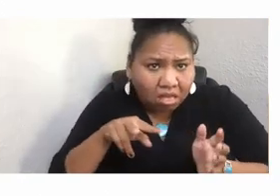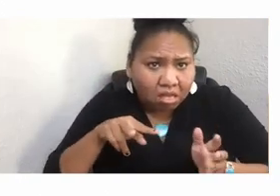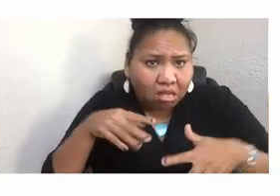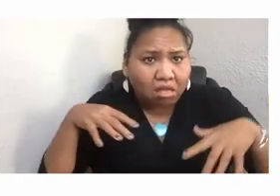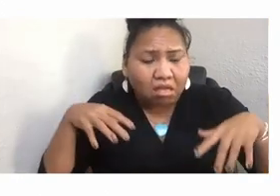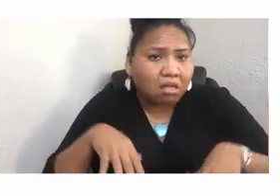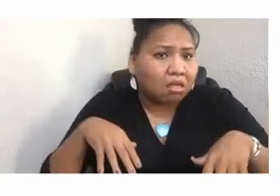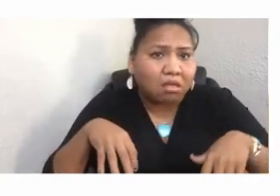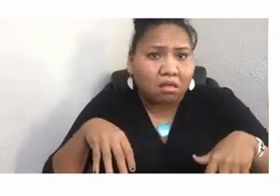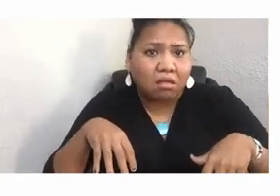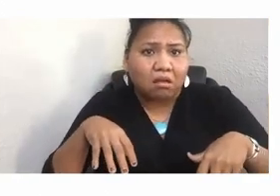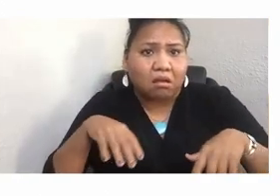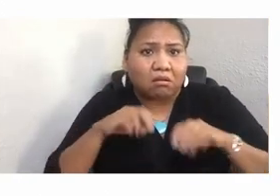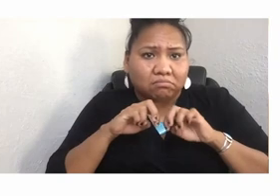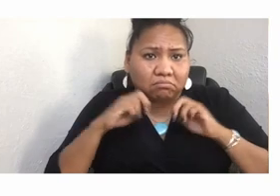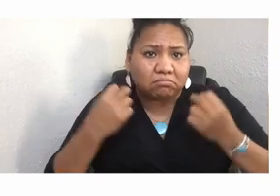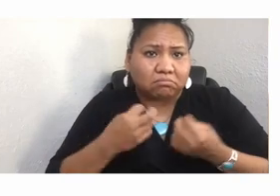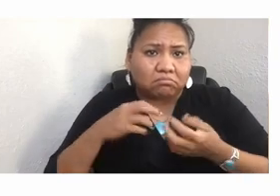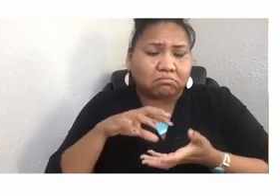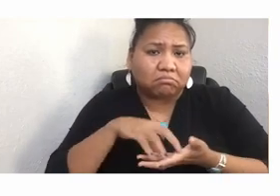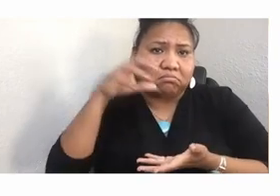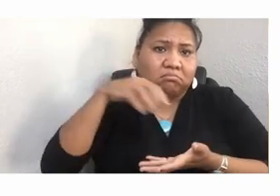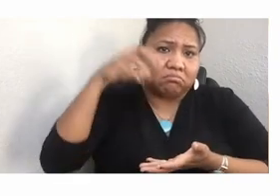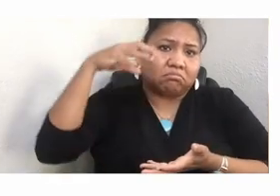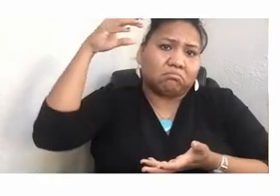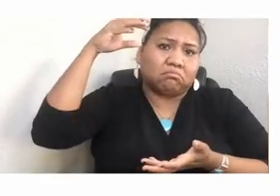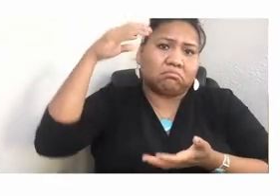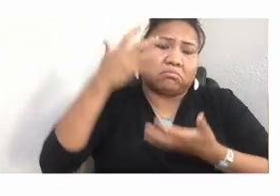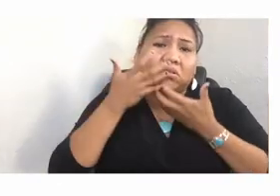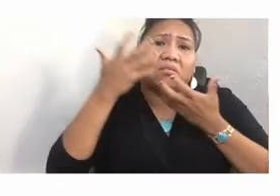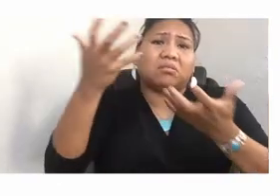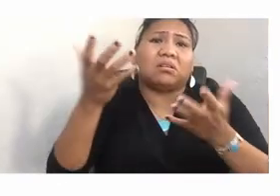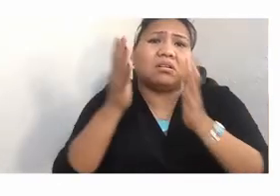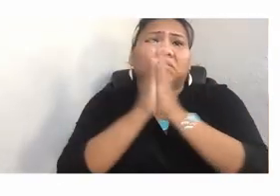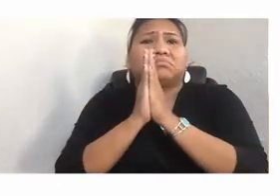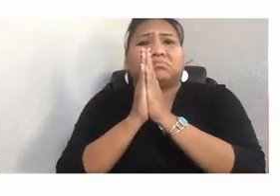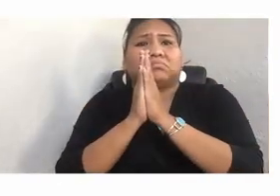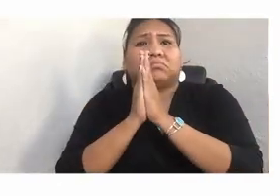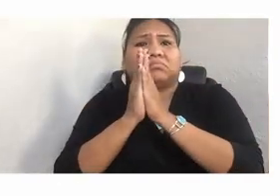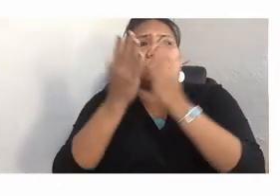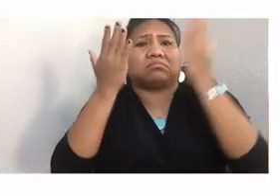and crying out, asking the Creator to help us, begging, what are we doing wrong?